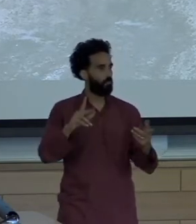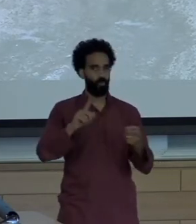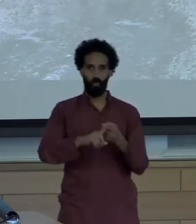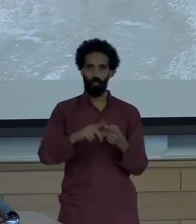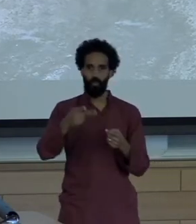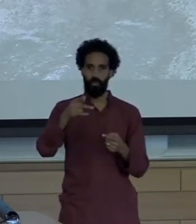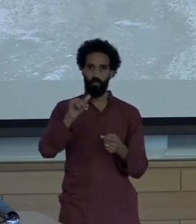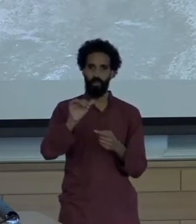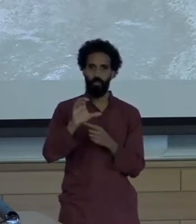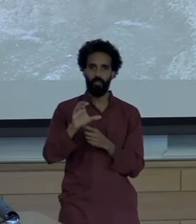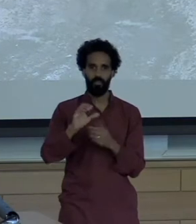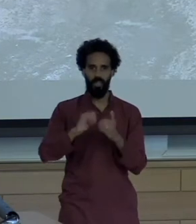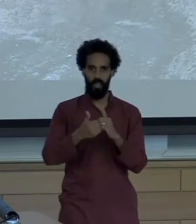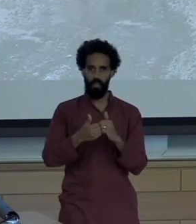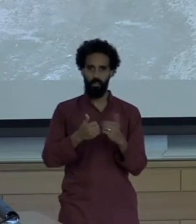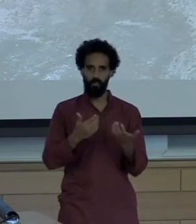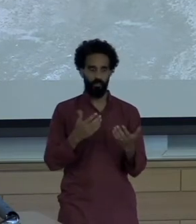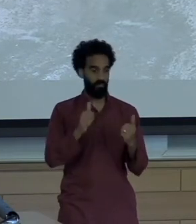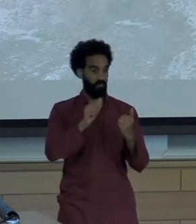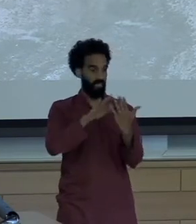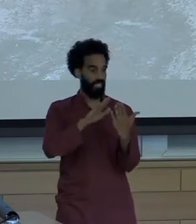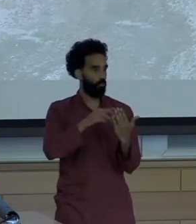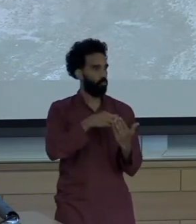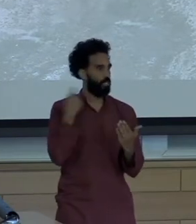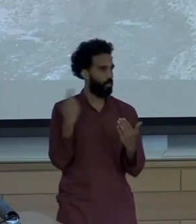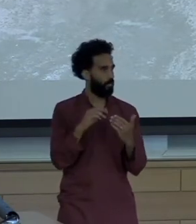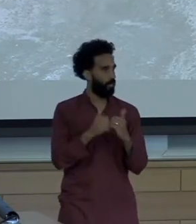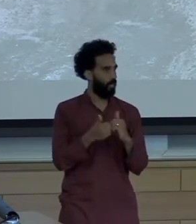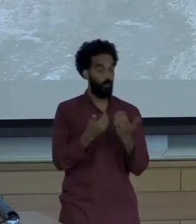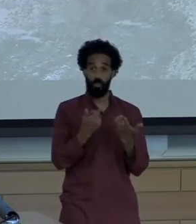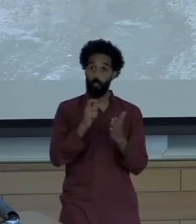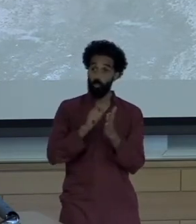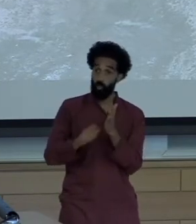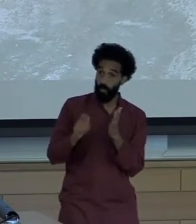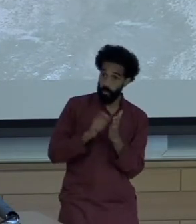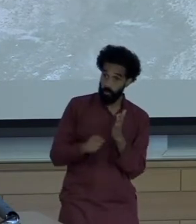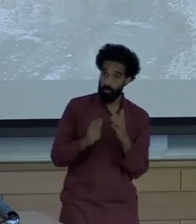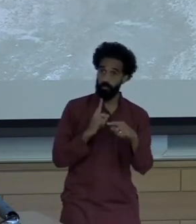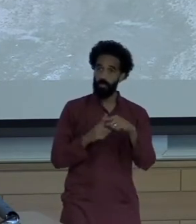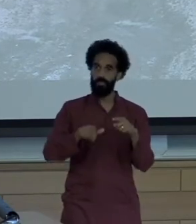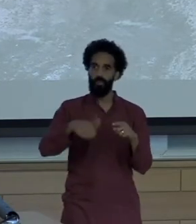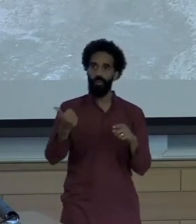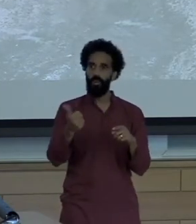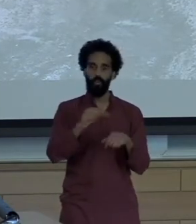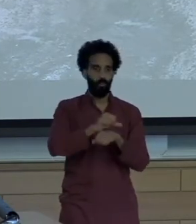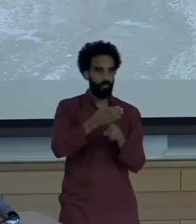How can journalism as well as other disciplines related to environmental communication